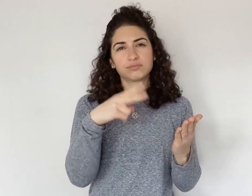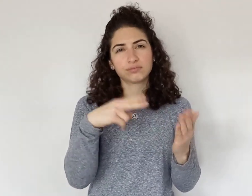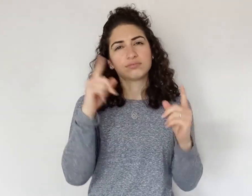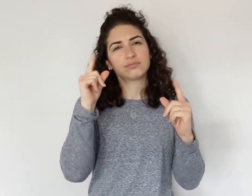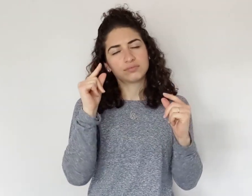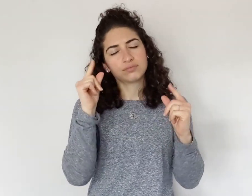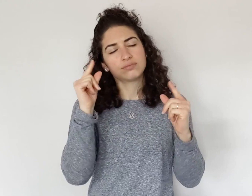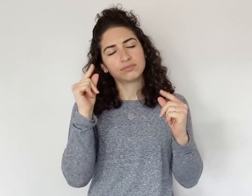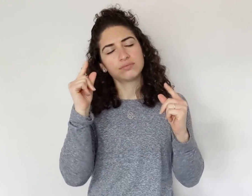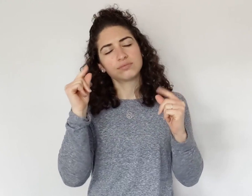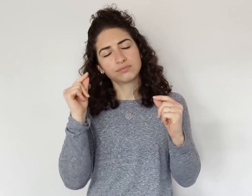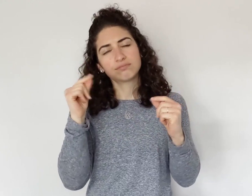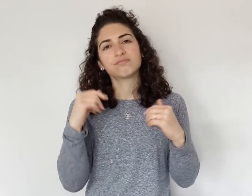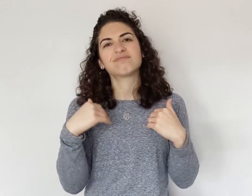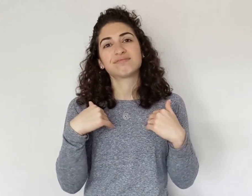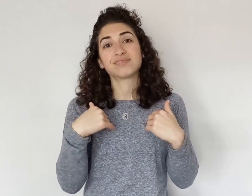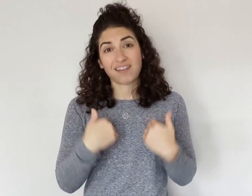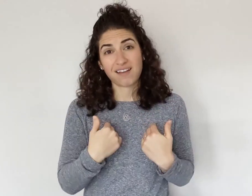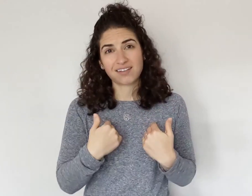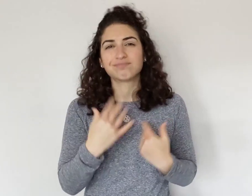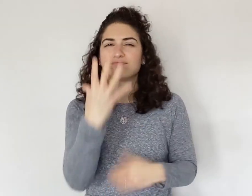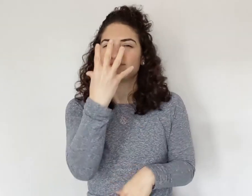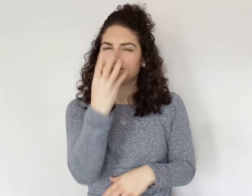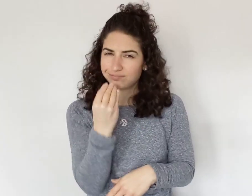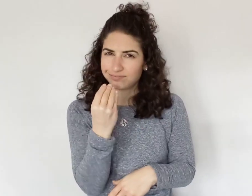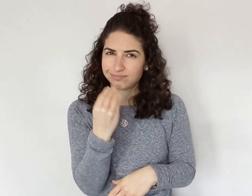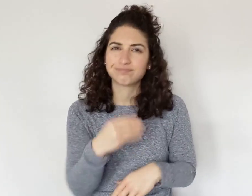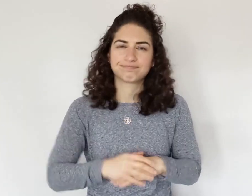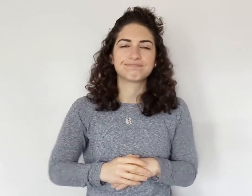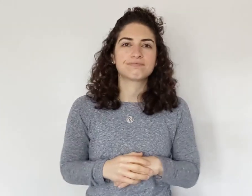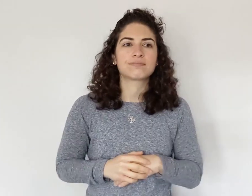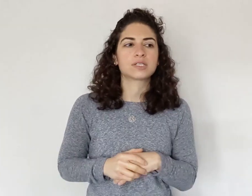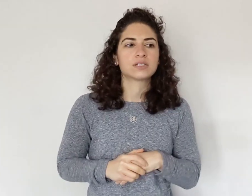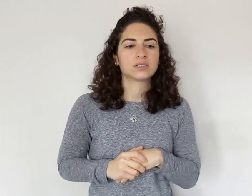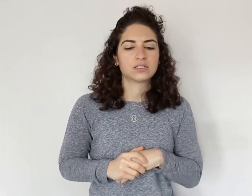then -- as my eyes close and I get tired -- I sleep.